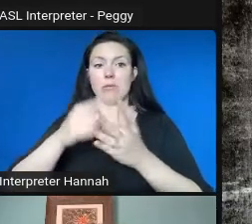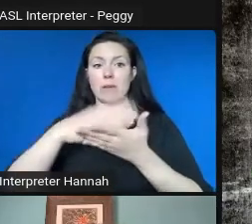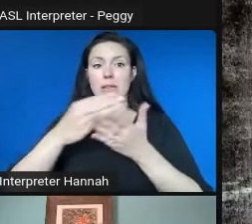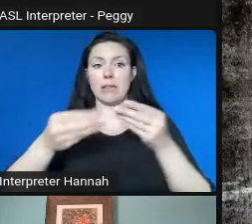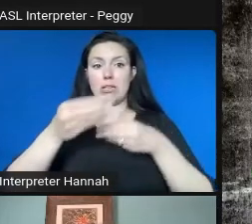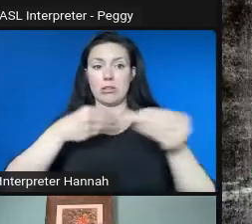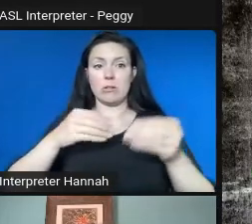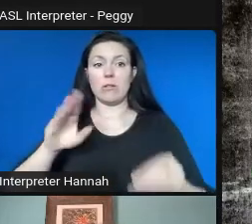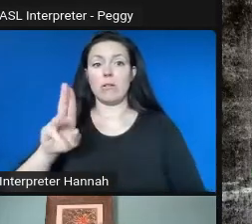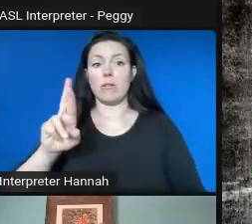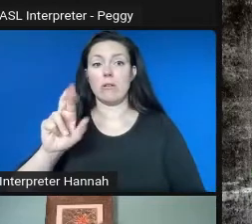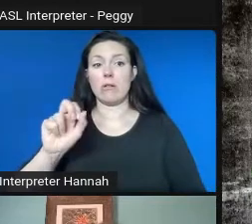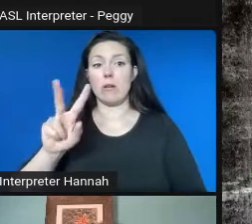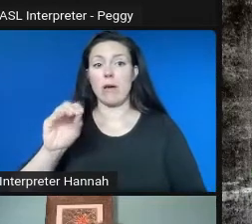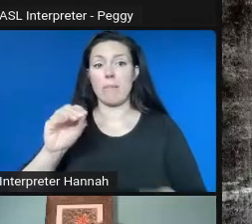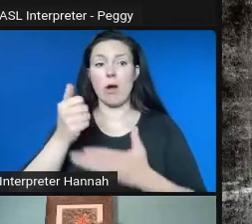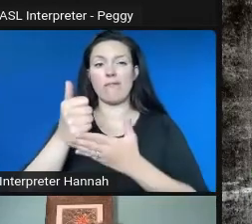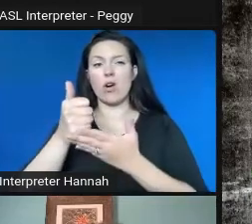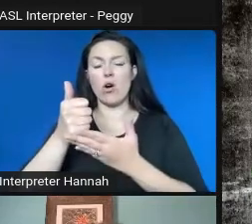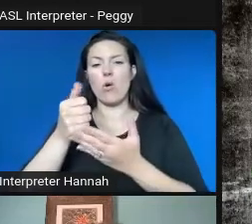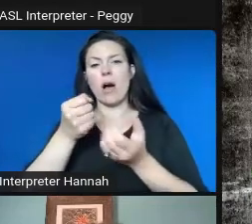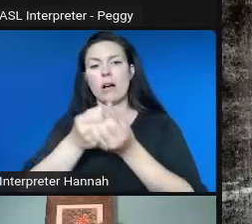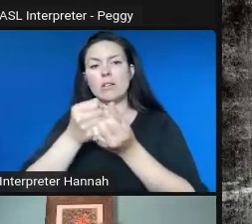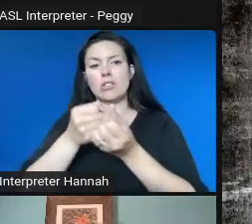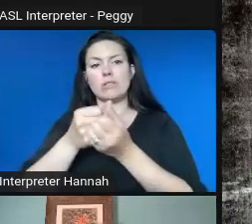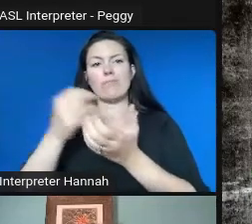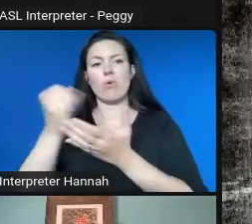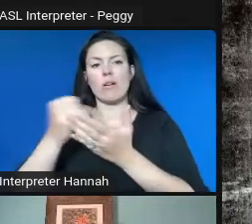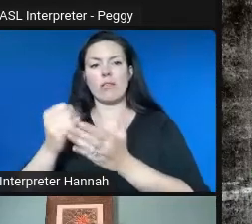funded kind of the artist stipend piece.